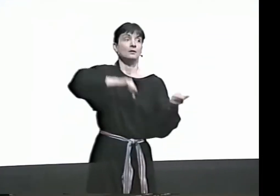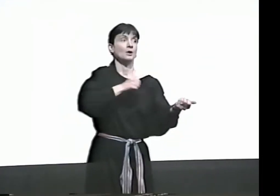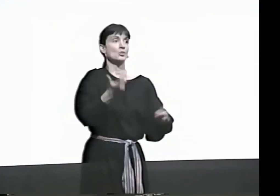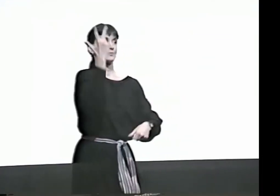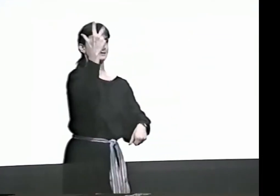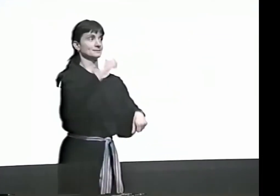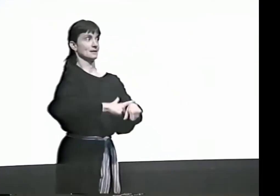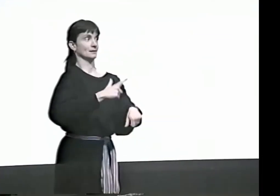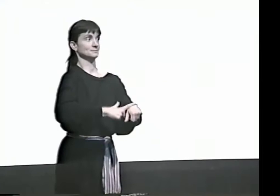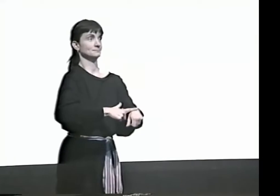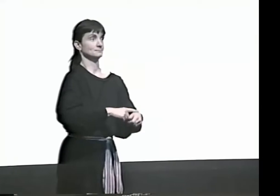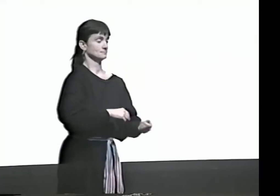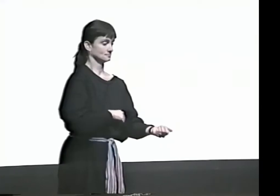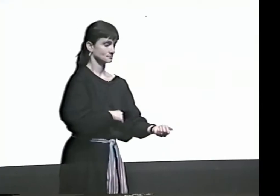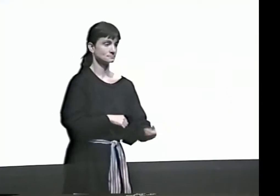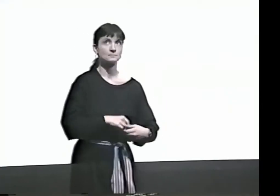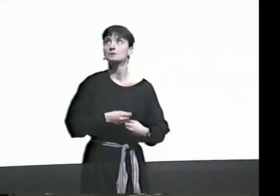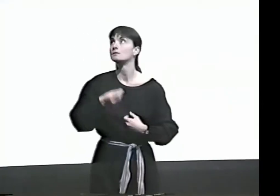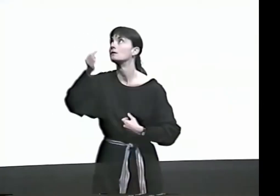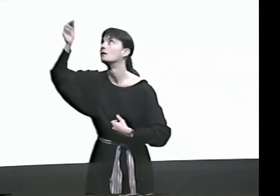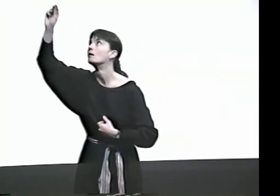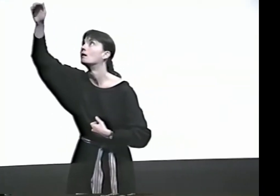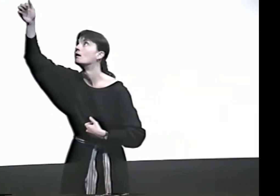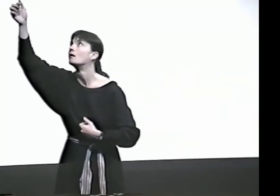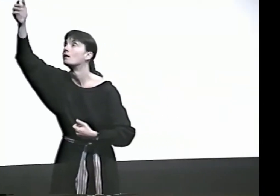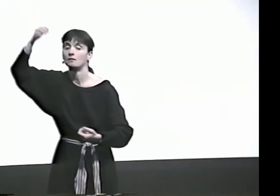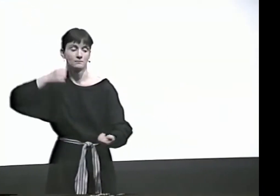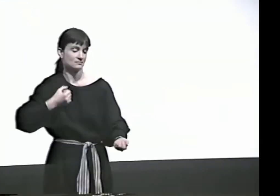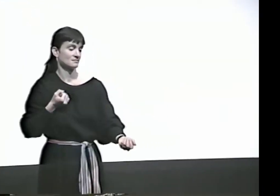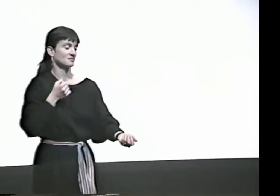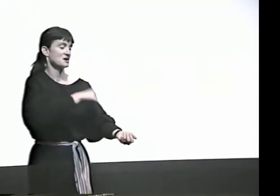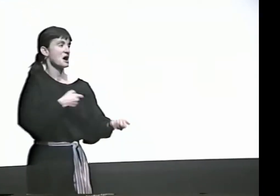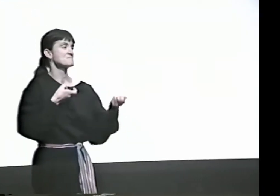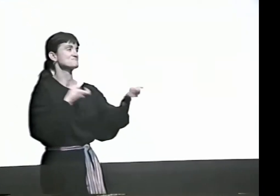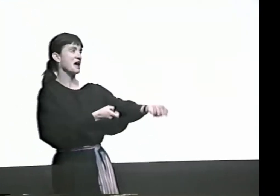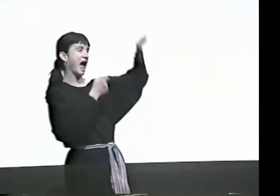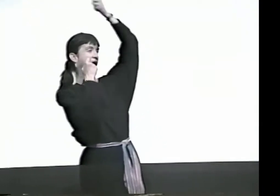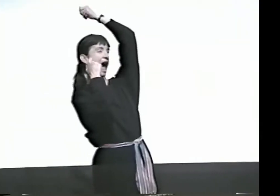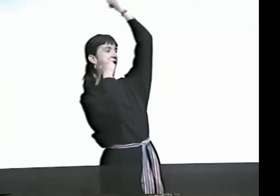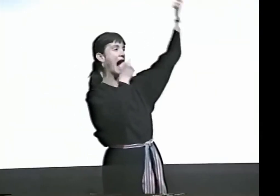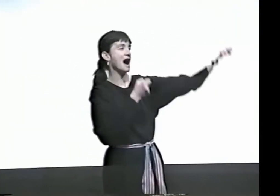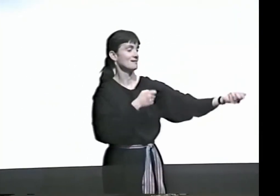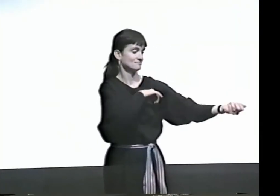THEN HE'S PUTTING THE SEEDS INTO THE BARREL OF THE GUN,